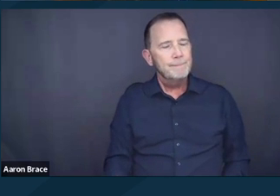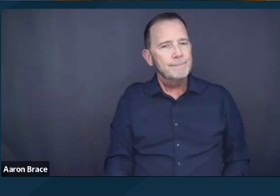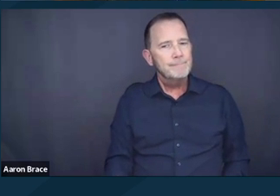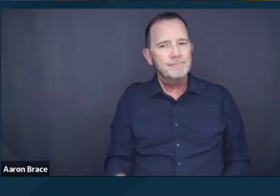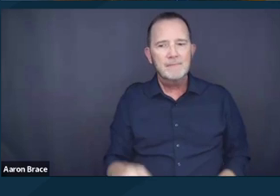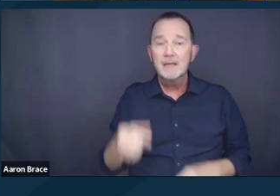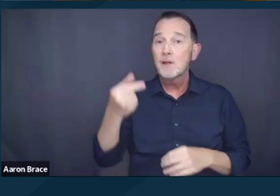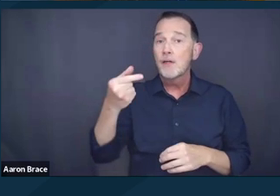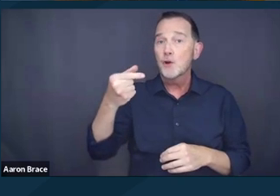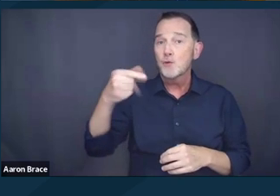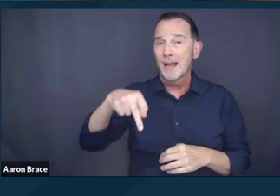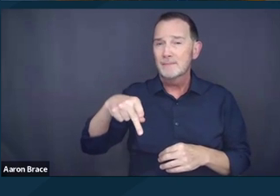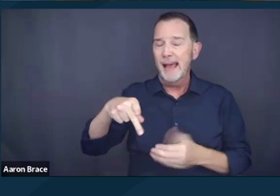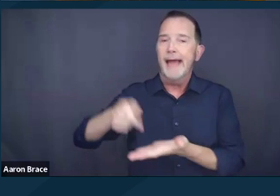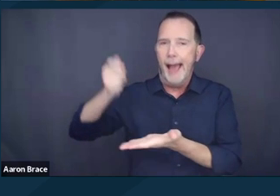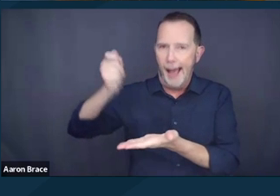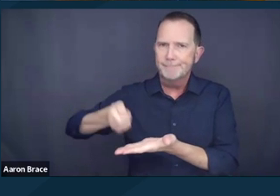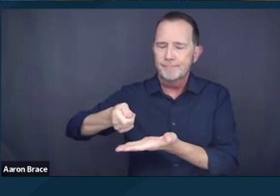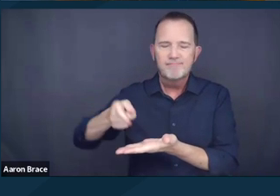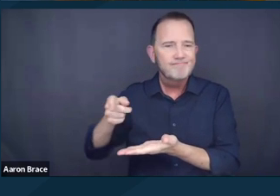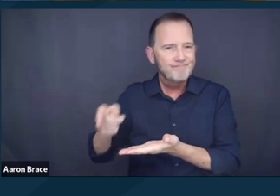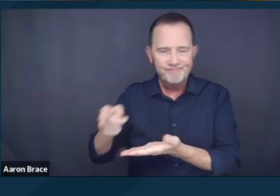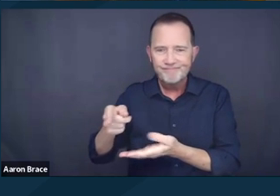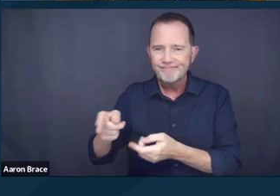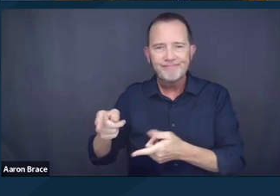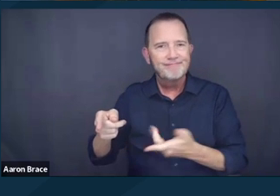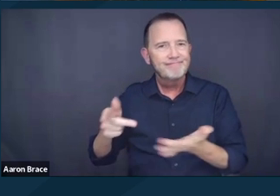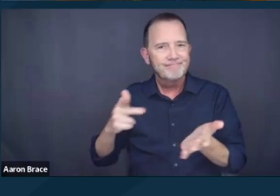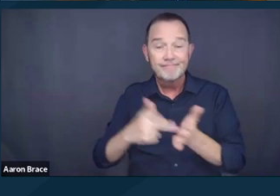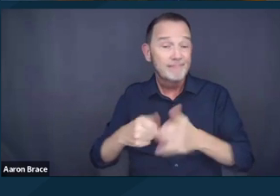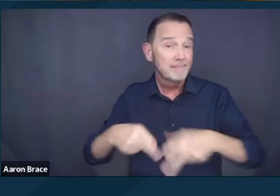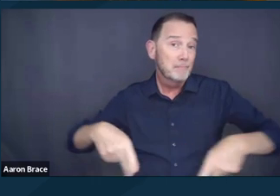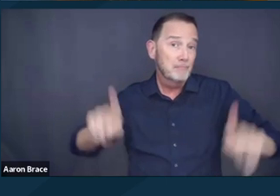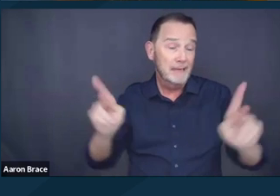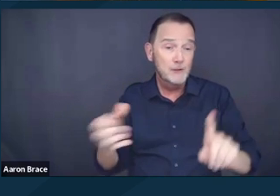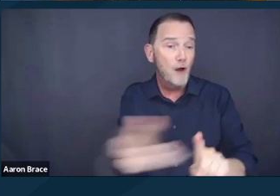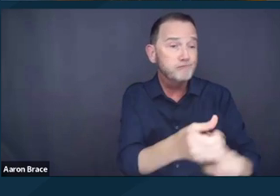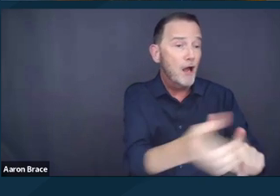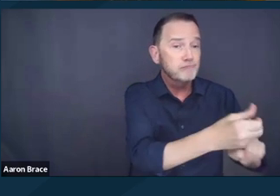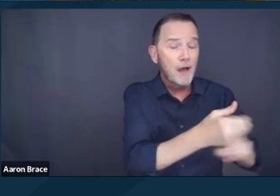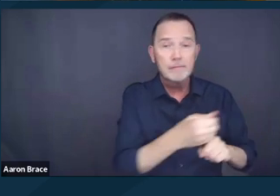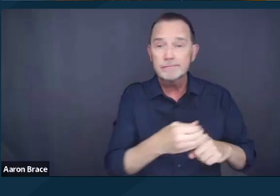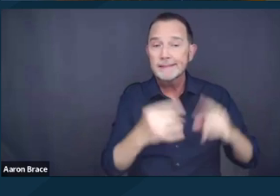reinforces and validates criminalization laws and practices, it's even more notable against the backdrop